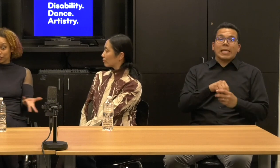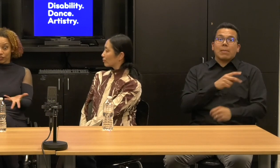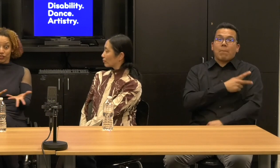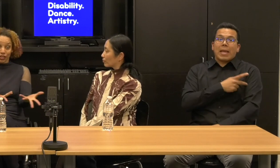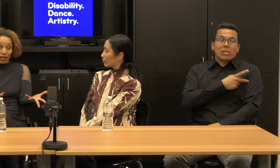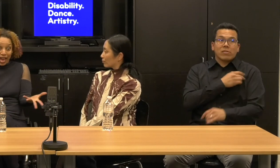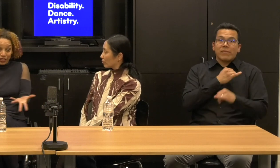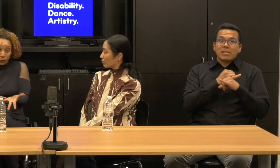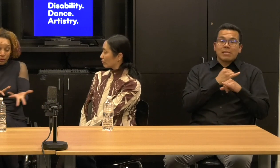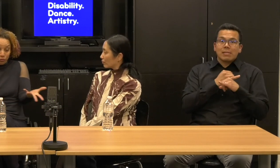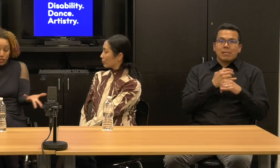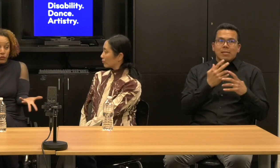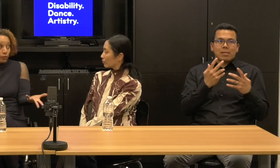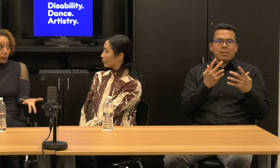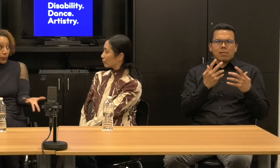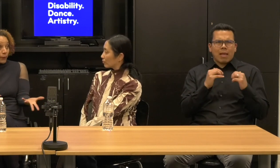, how do we reach people?